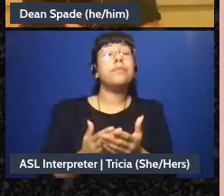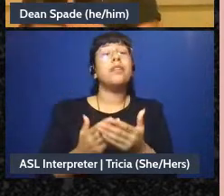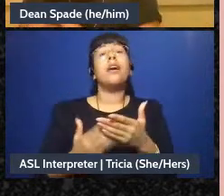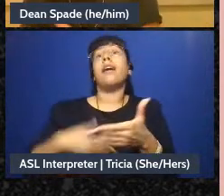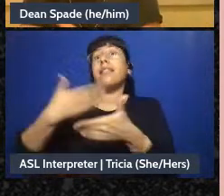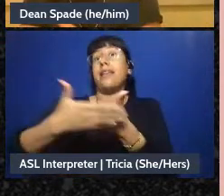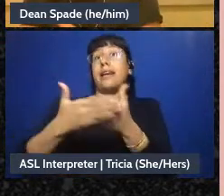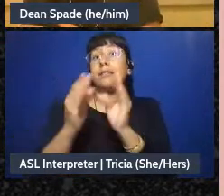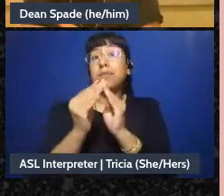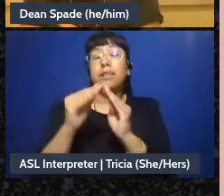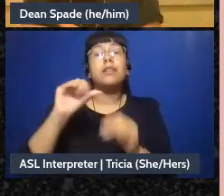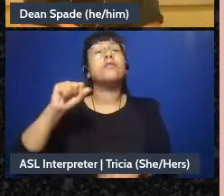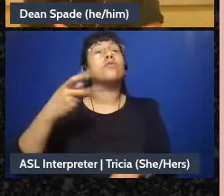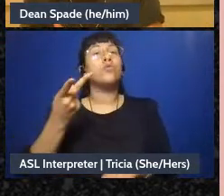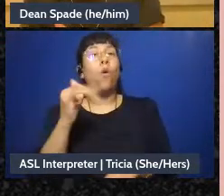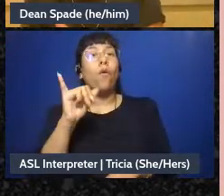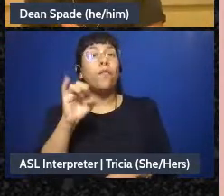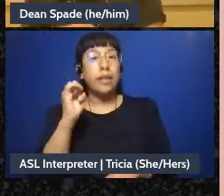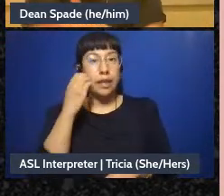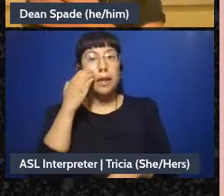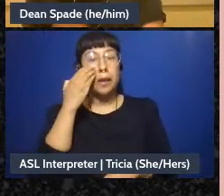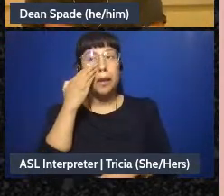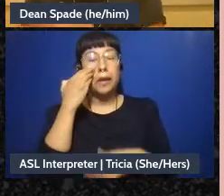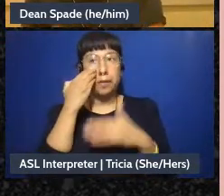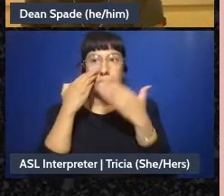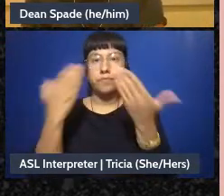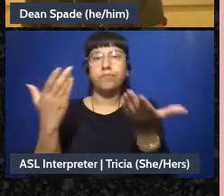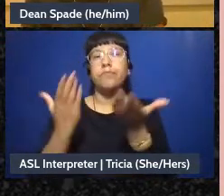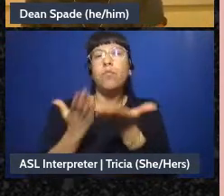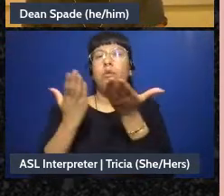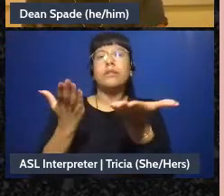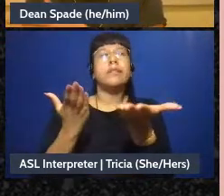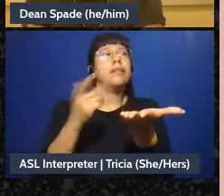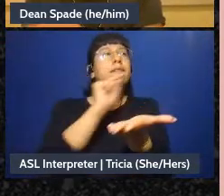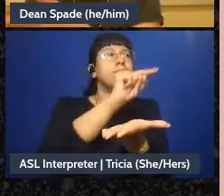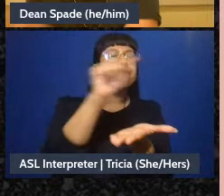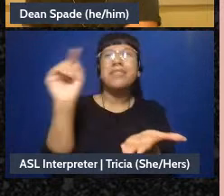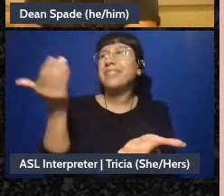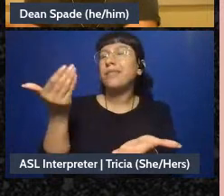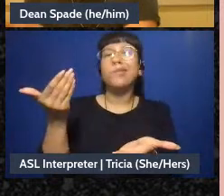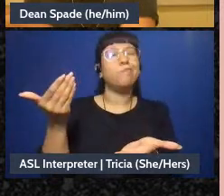needs proposal and we realize “oh there's some unsatisfied concerns that actually need more-more